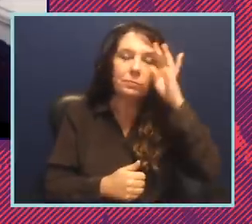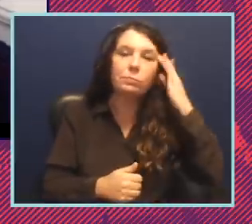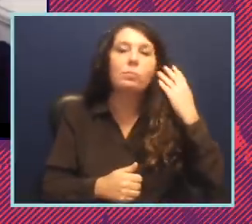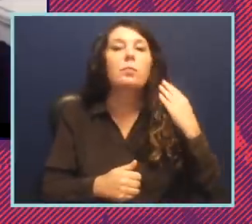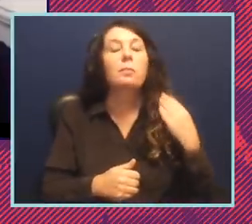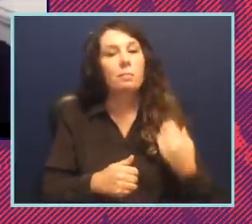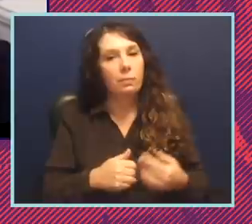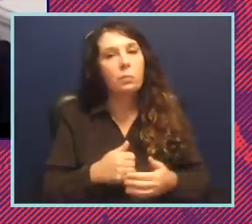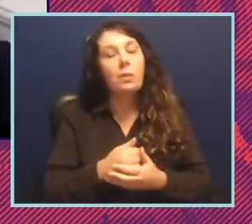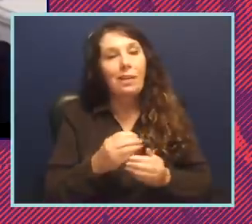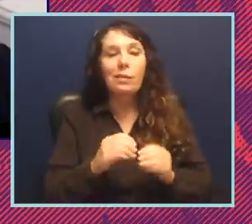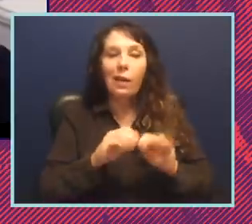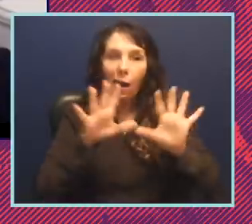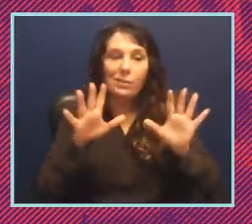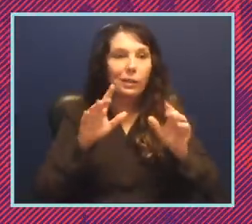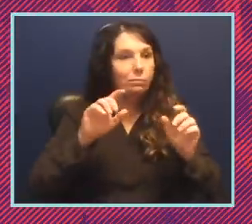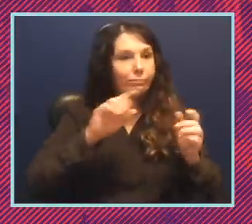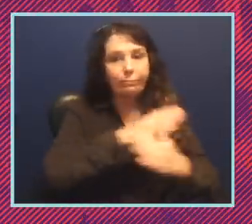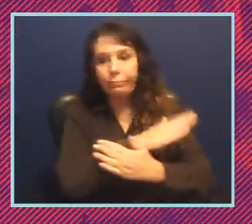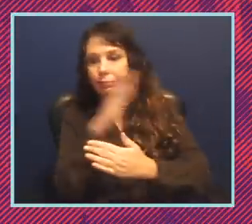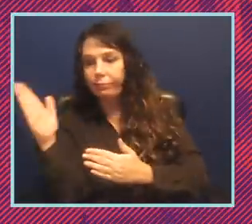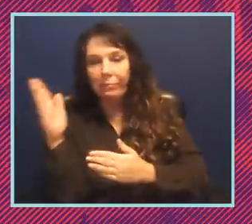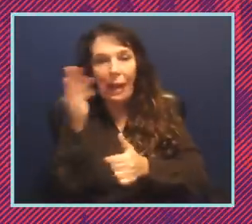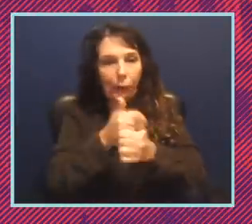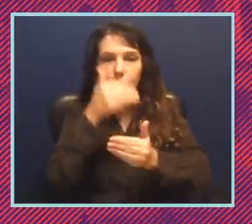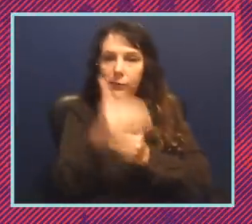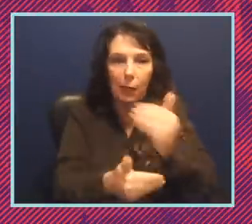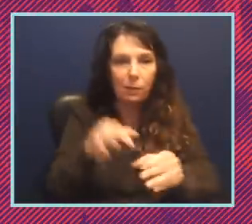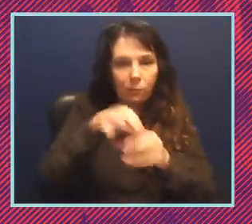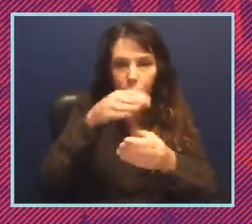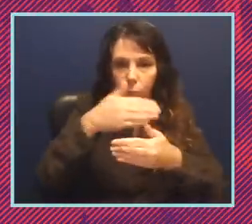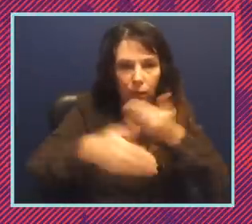So obviously ranges from every single step of the process. But, you know, some of the common ones